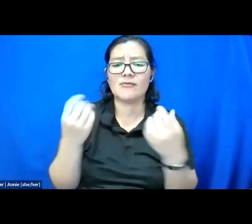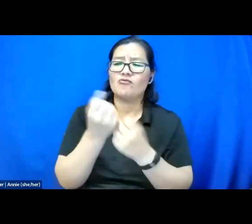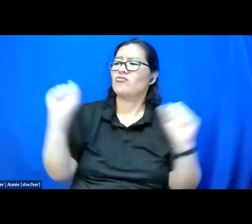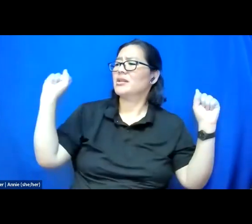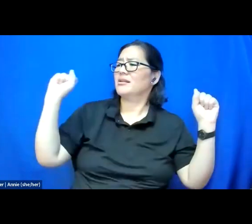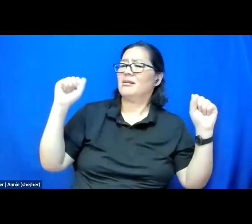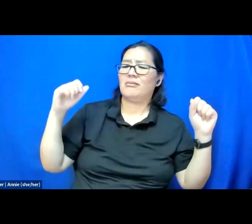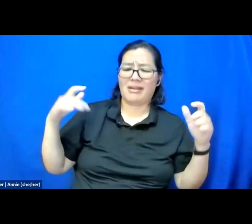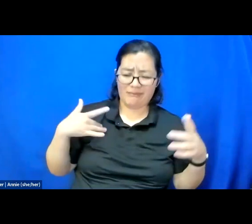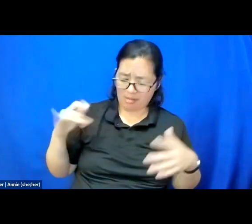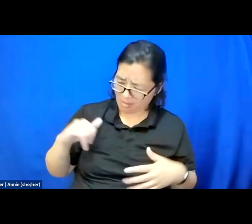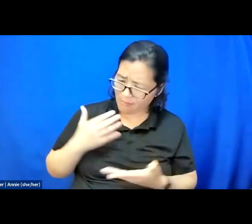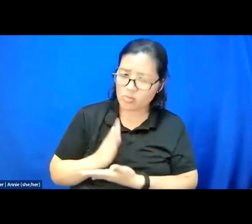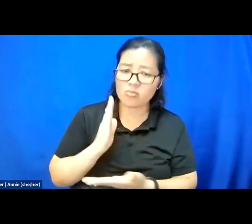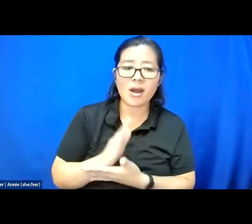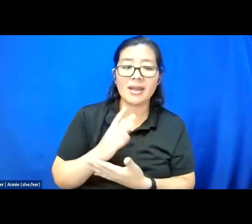like I have the right to say no to things.